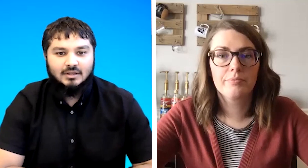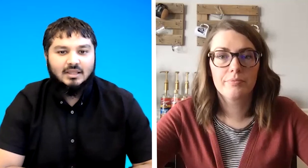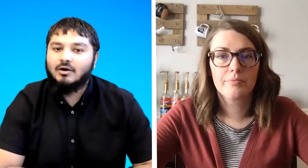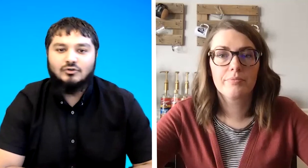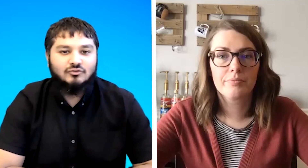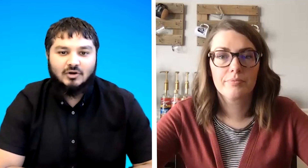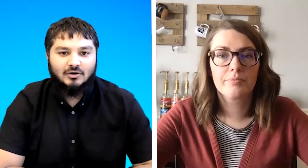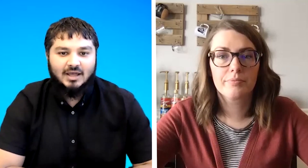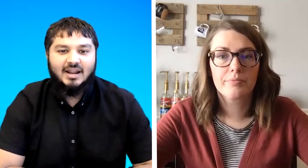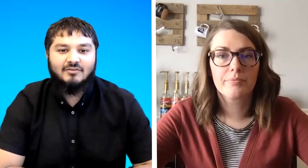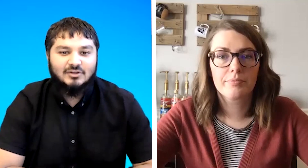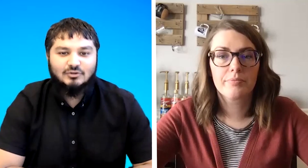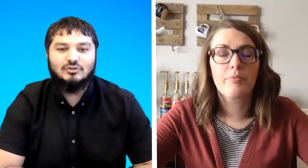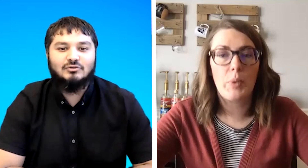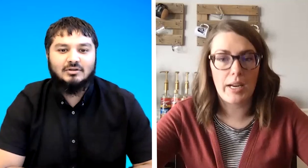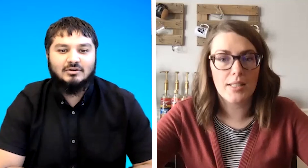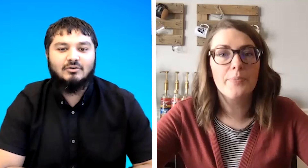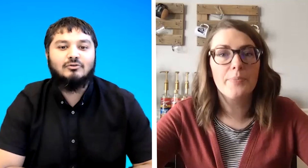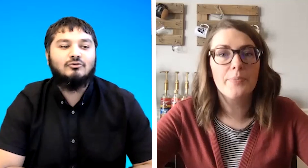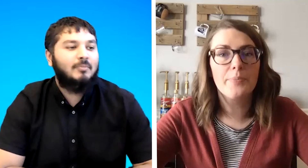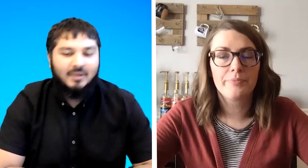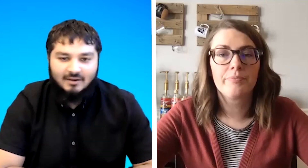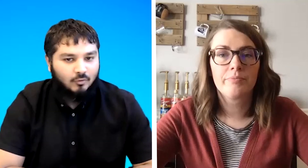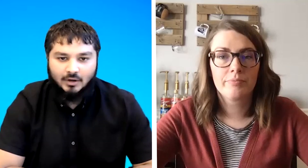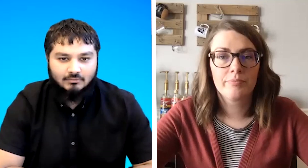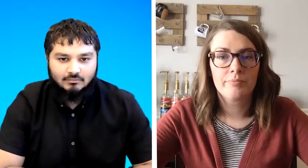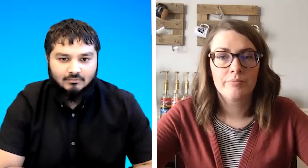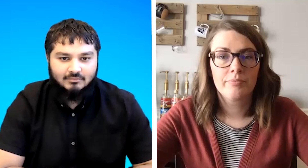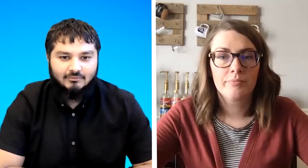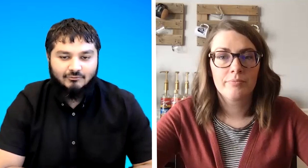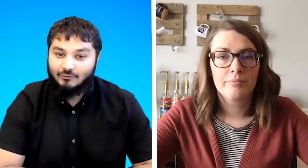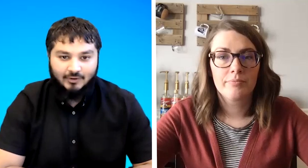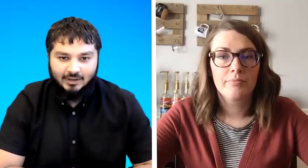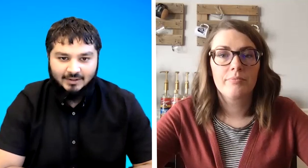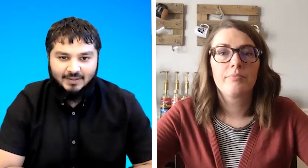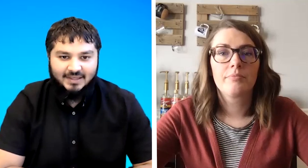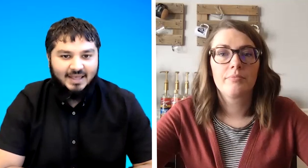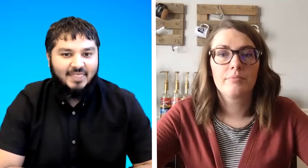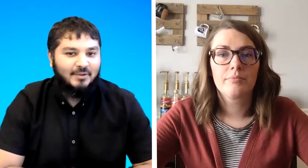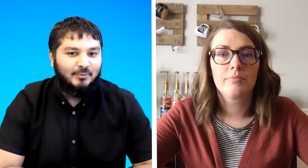they're going to struggle and i've said to the student repeat level one for free and then we'll